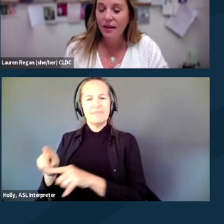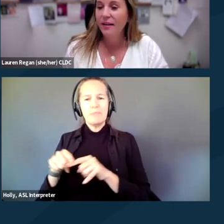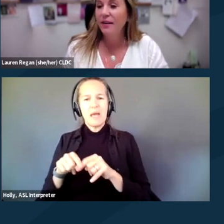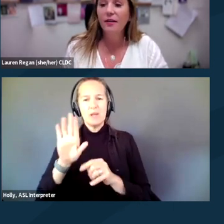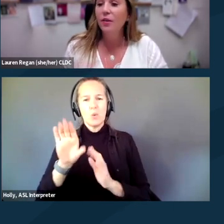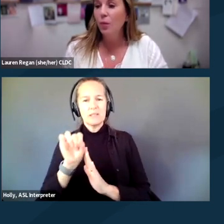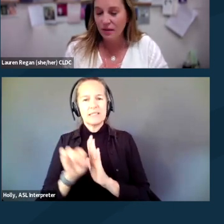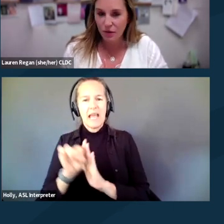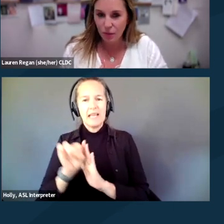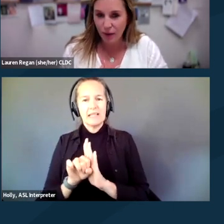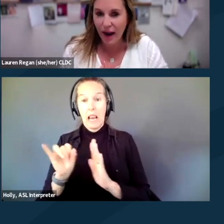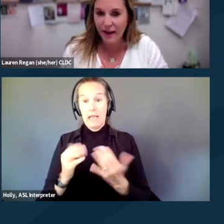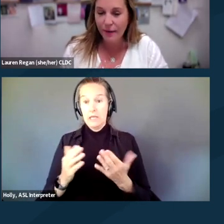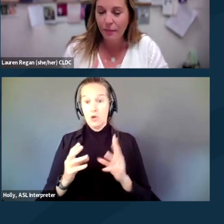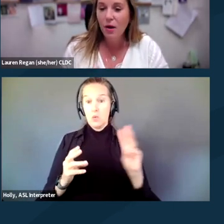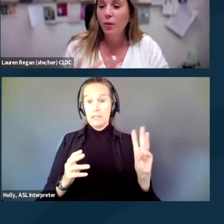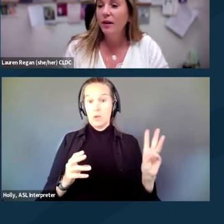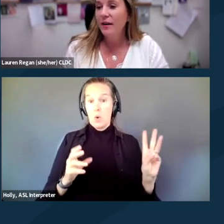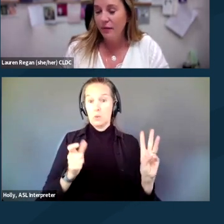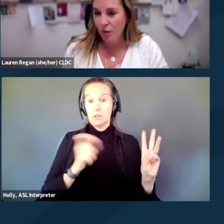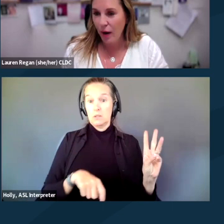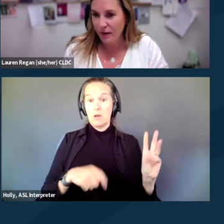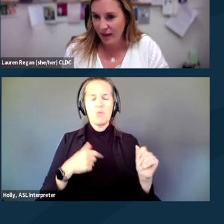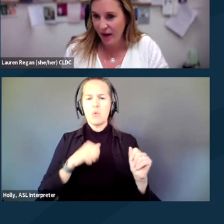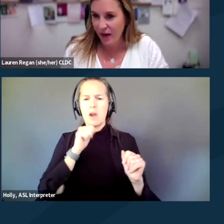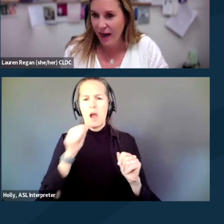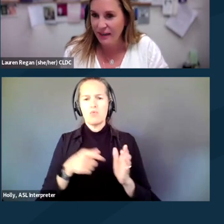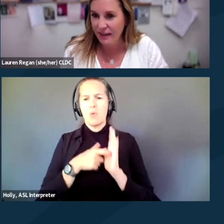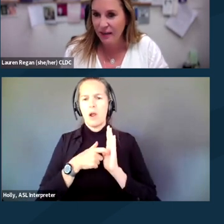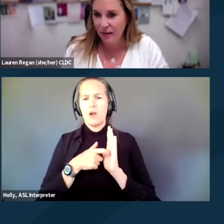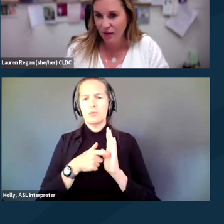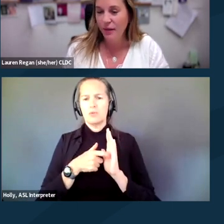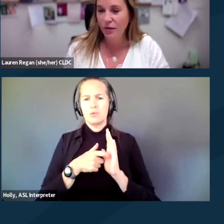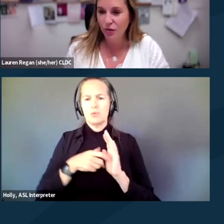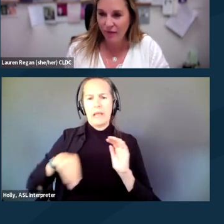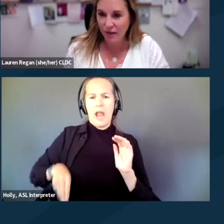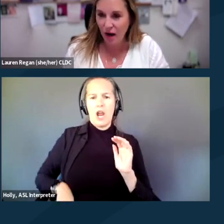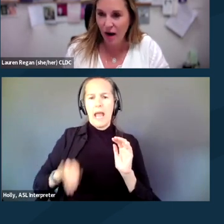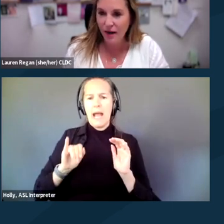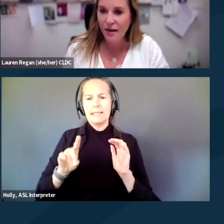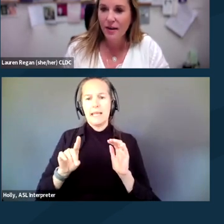Like here on the West coast where I am, we are not required to carry ID unless we are driving a car.